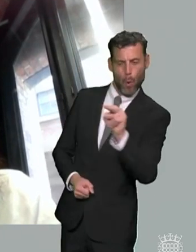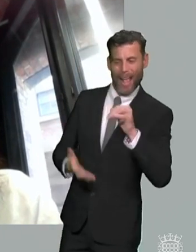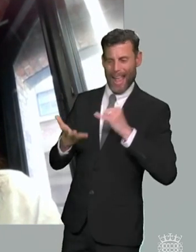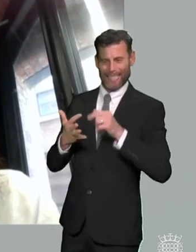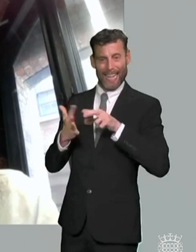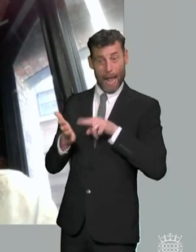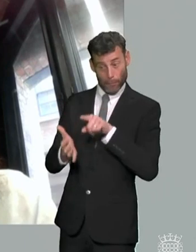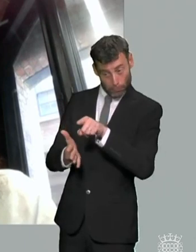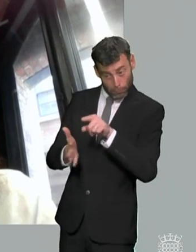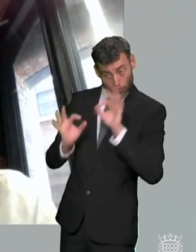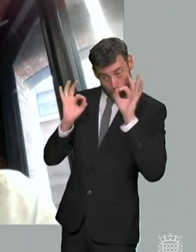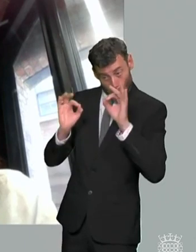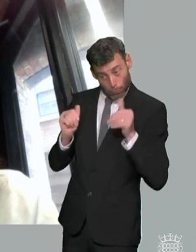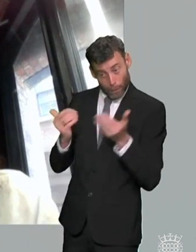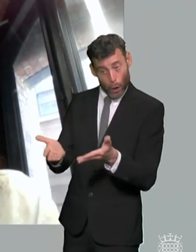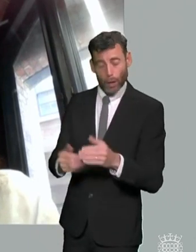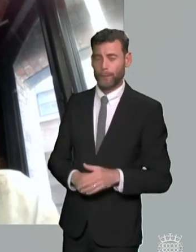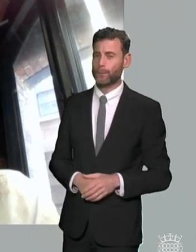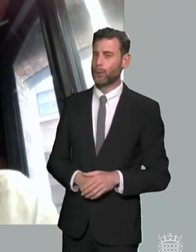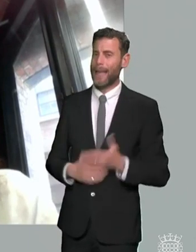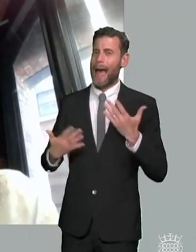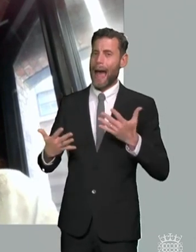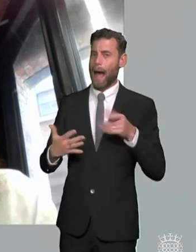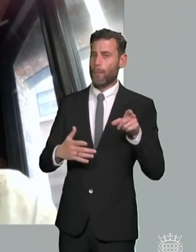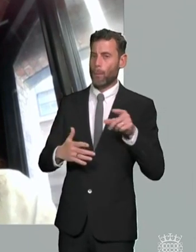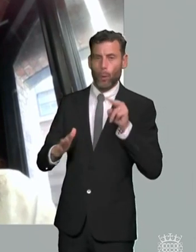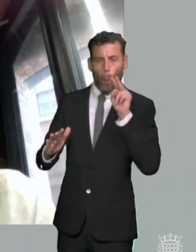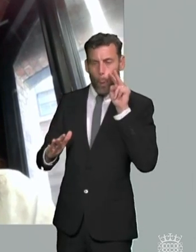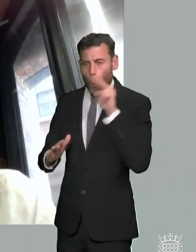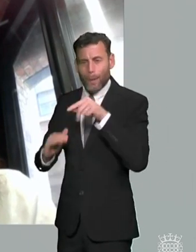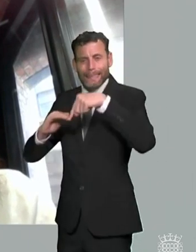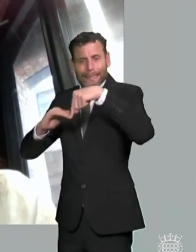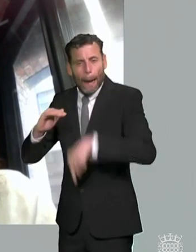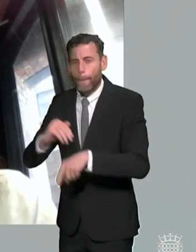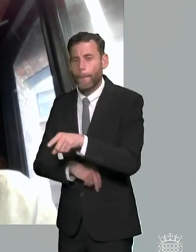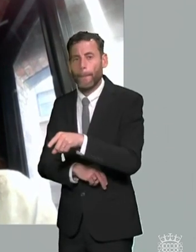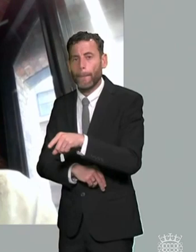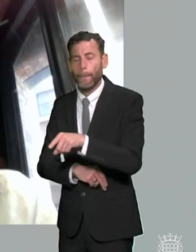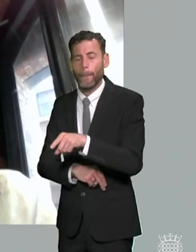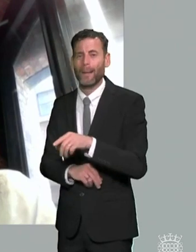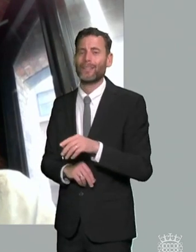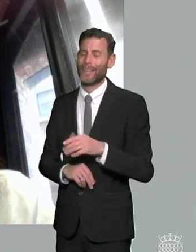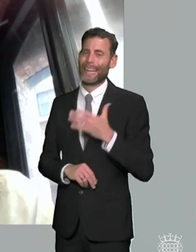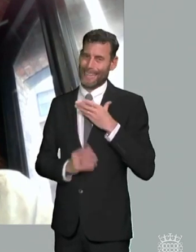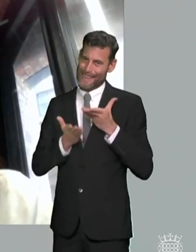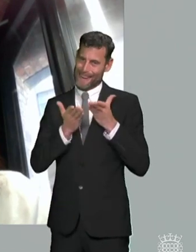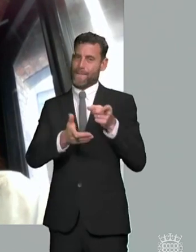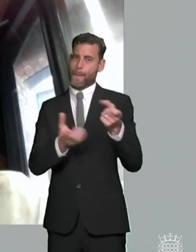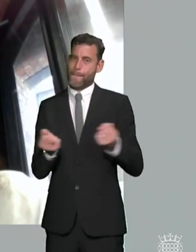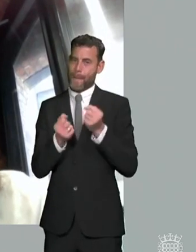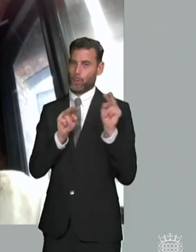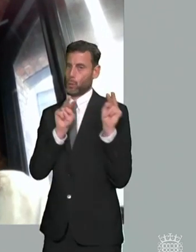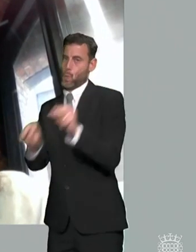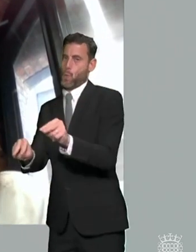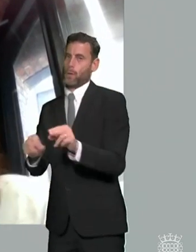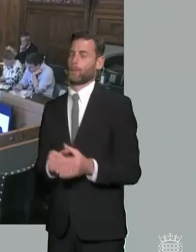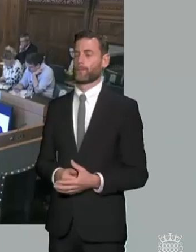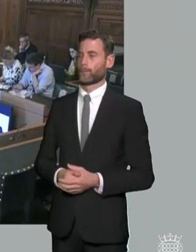um because there are some significant deficiencies um that that we see reported to us okay and um